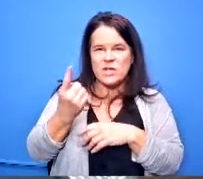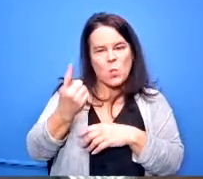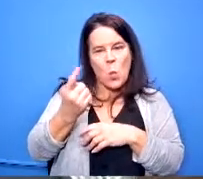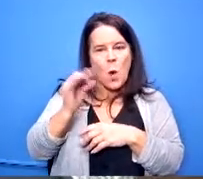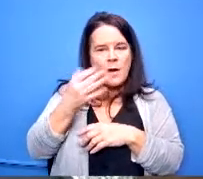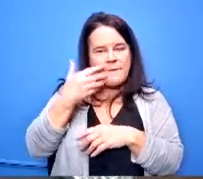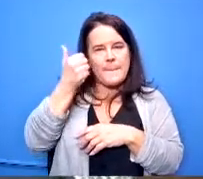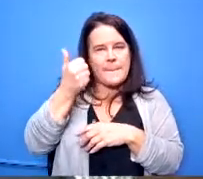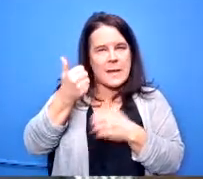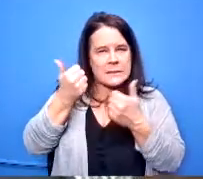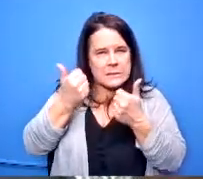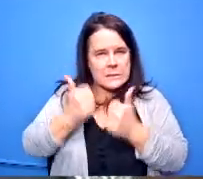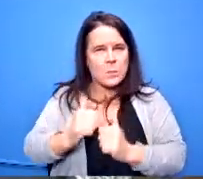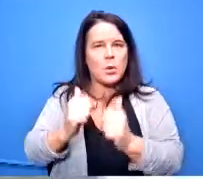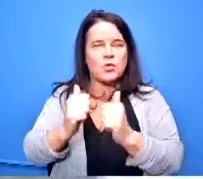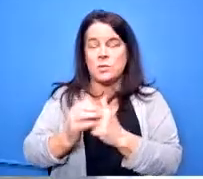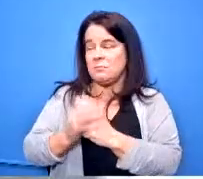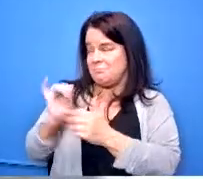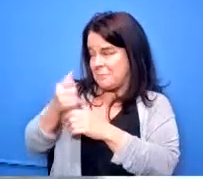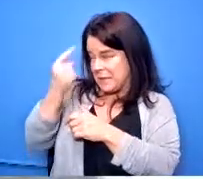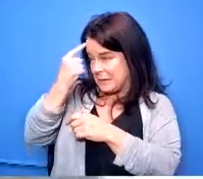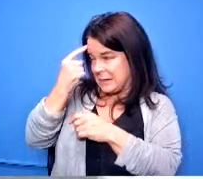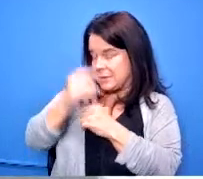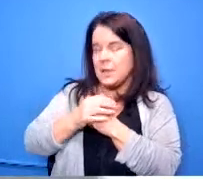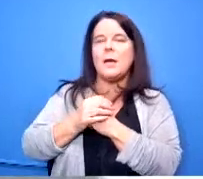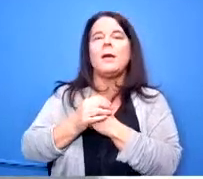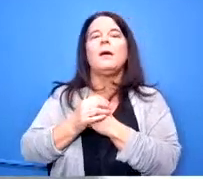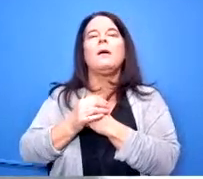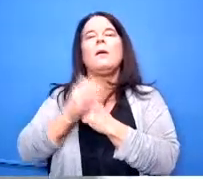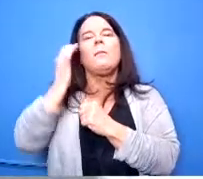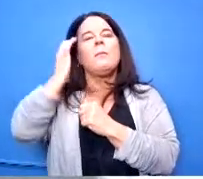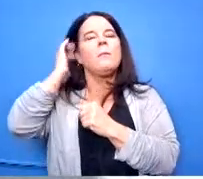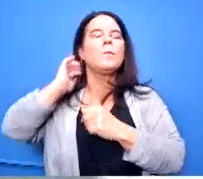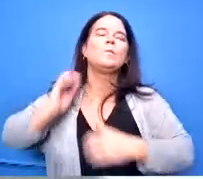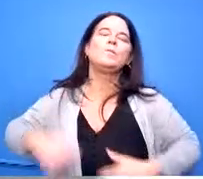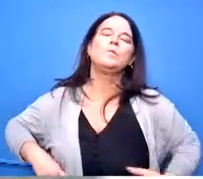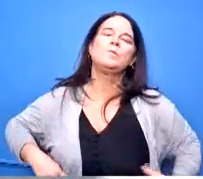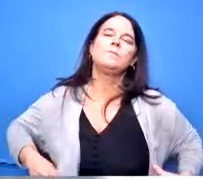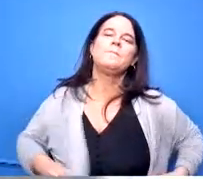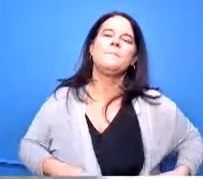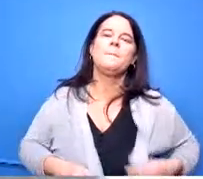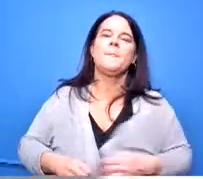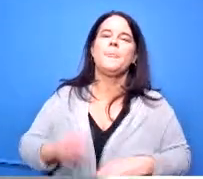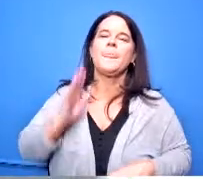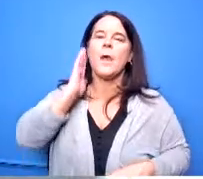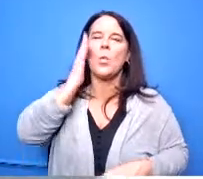does that make sense and they're ensured i mean we'll we'll be voting on 13 million for them